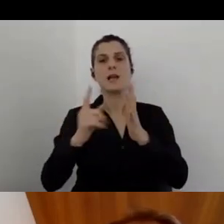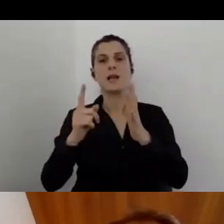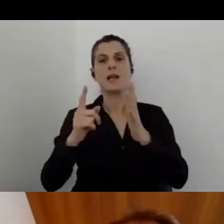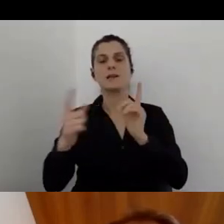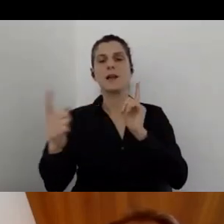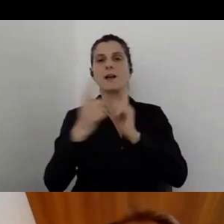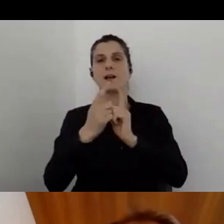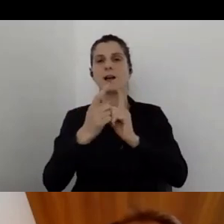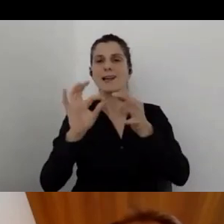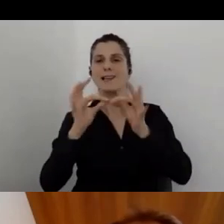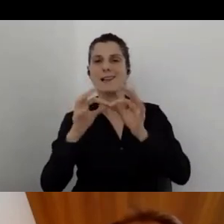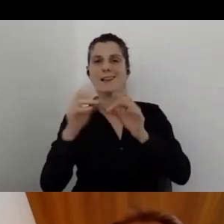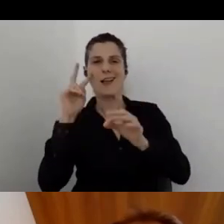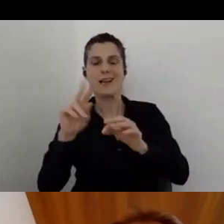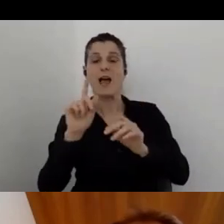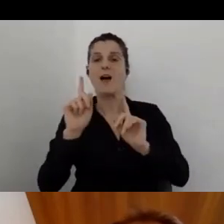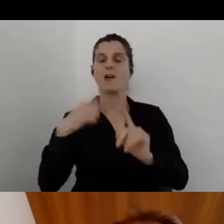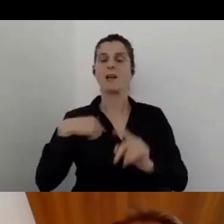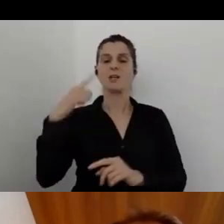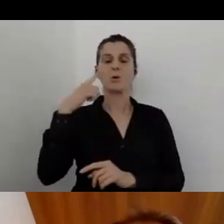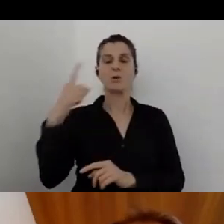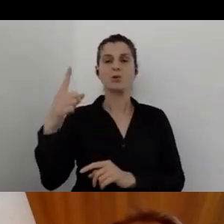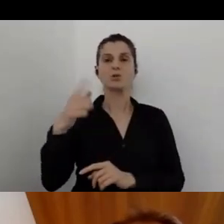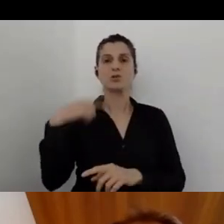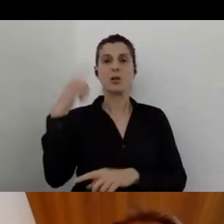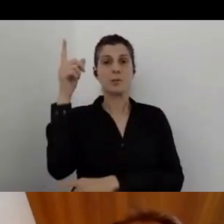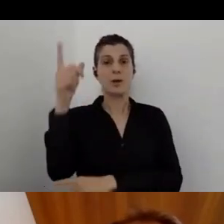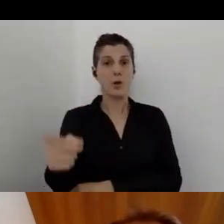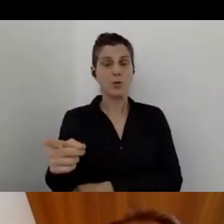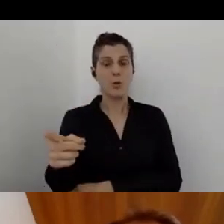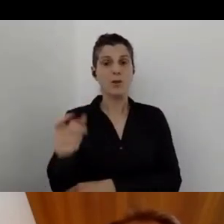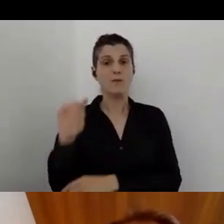But I think hotels and tourism is also a great example of